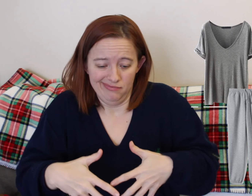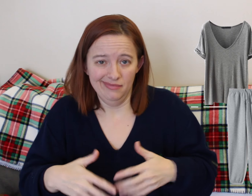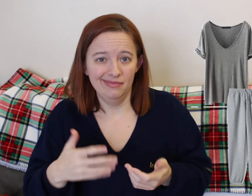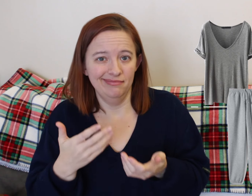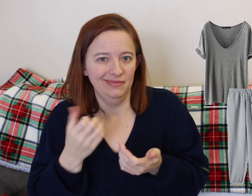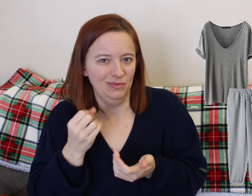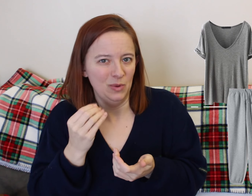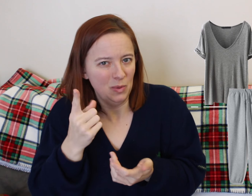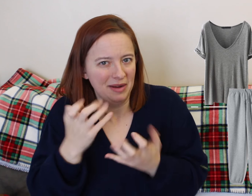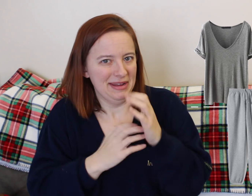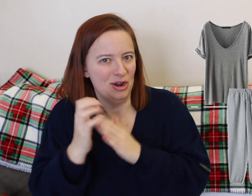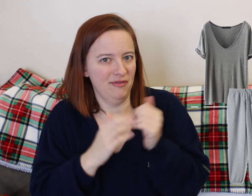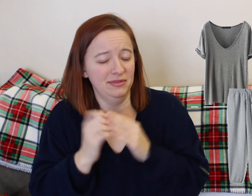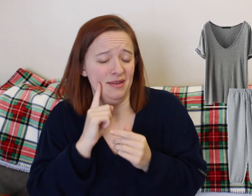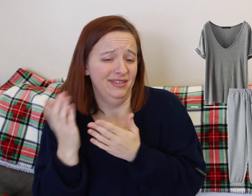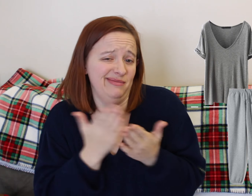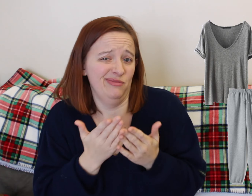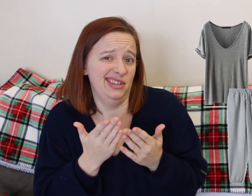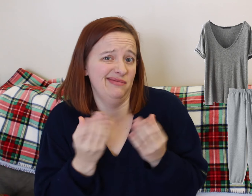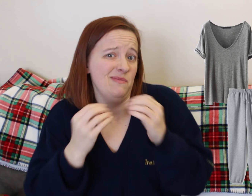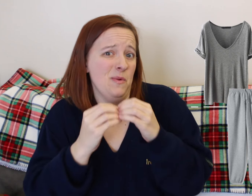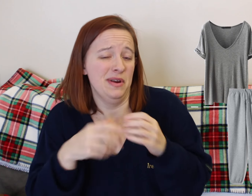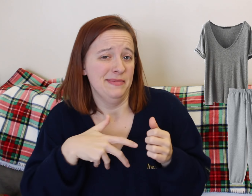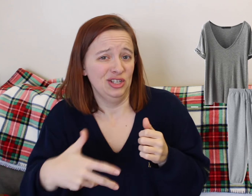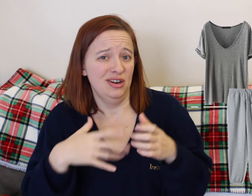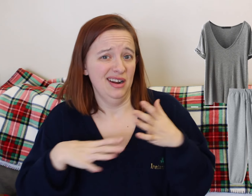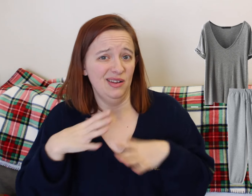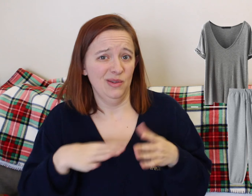Yes, definitely bring very, very comfortable clothes with you.